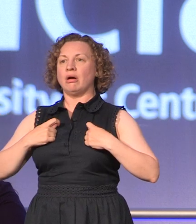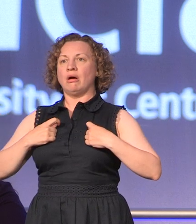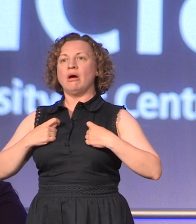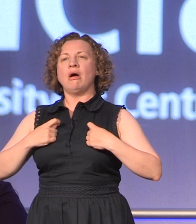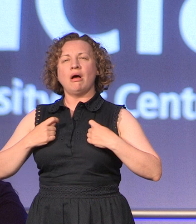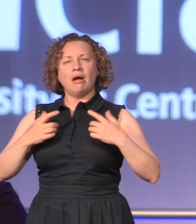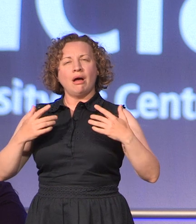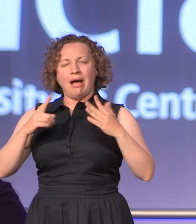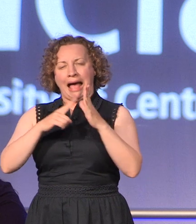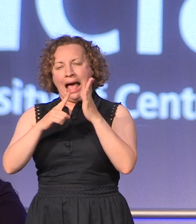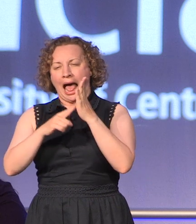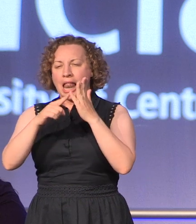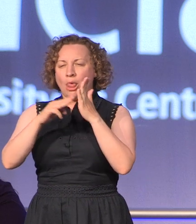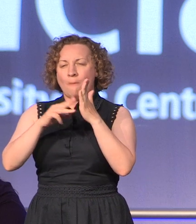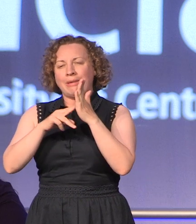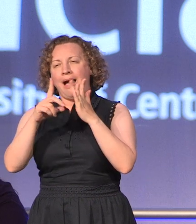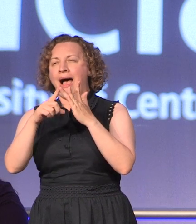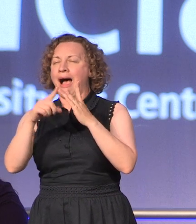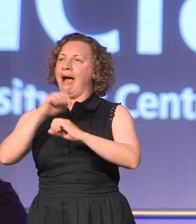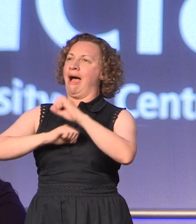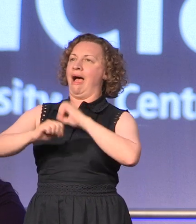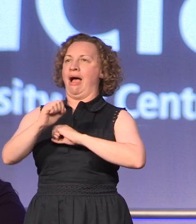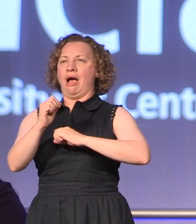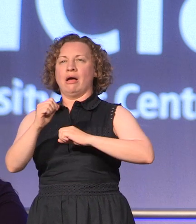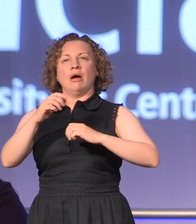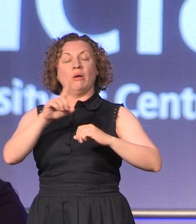touch with us as you go into your future lives because you will always be part of